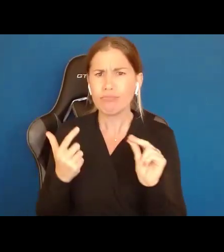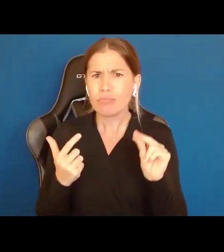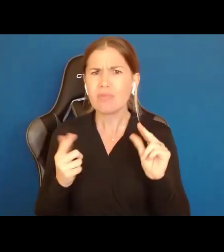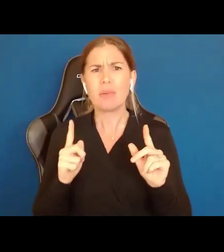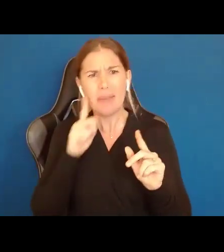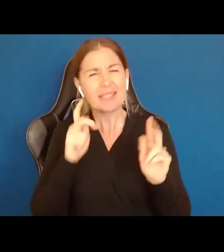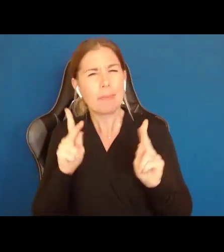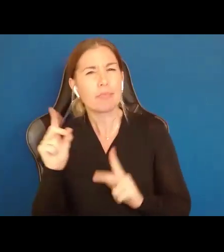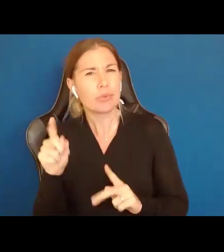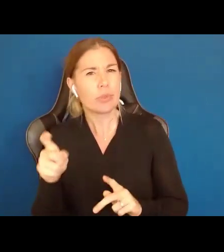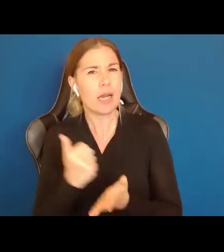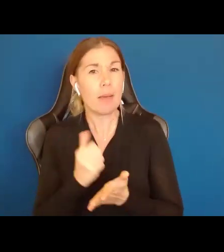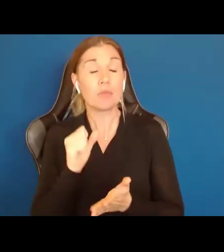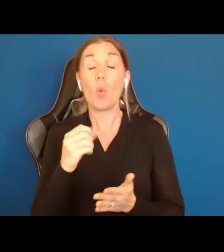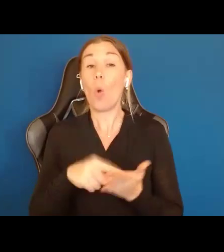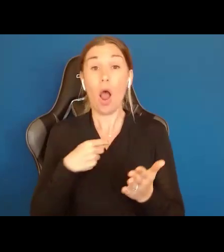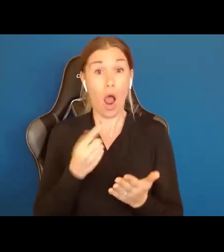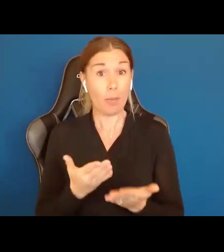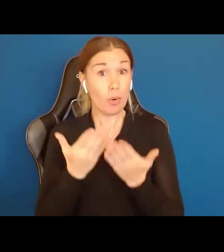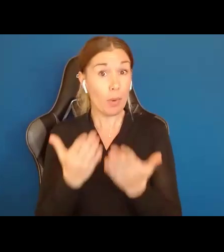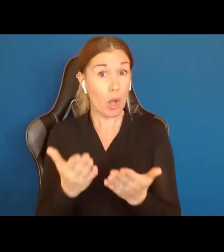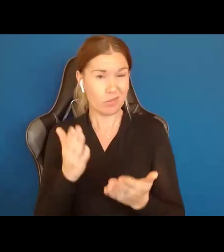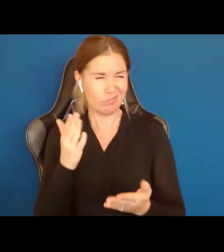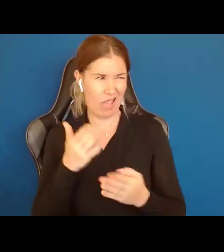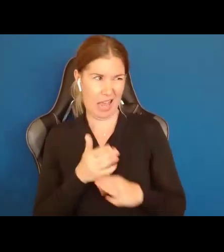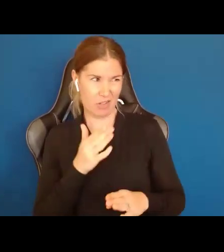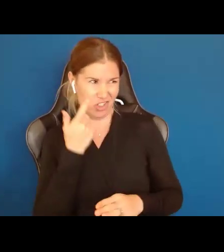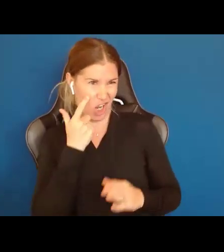Here is what I am proposing to you after 20 minutes of this Webinar. What we need